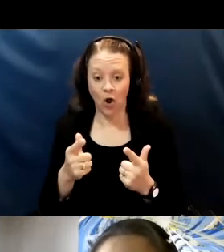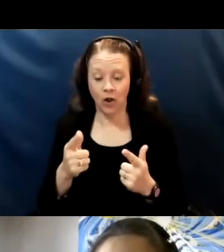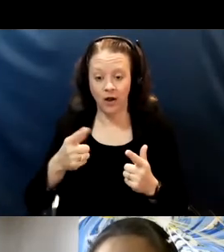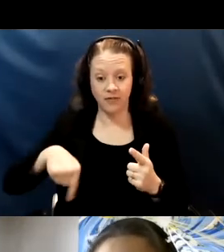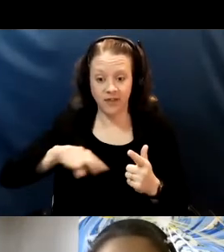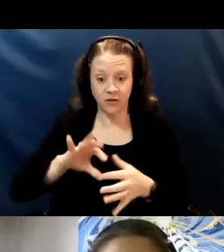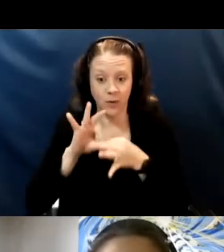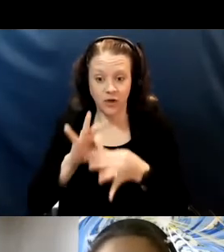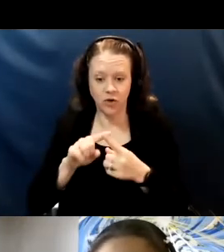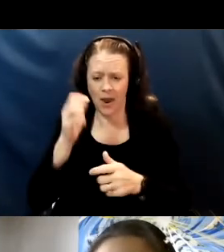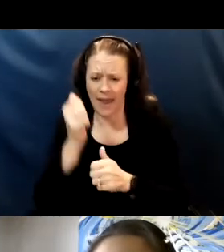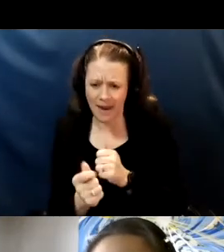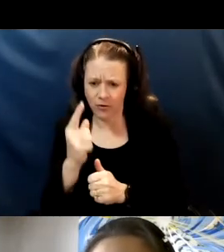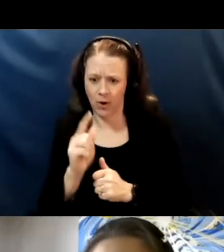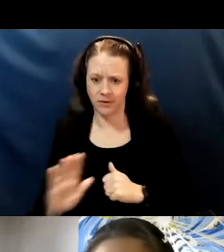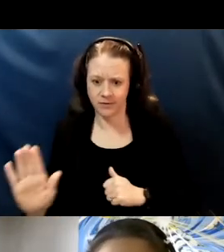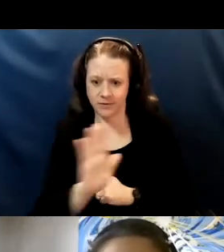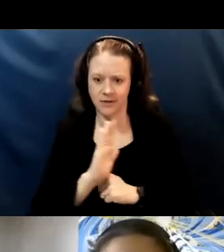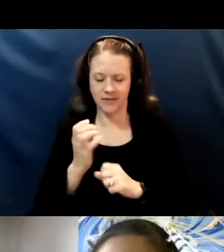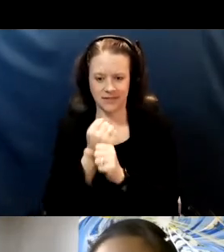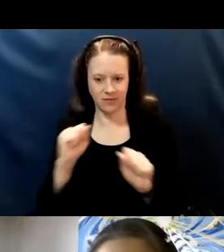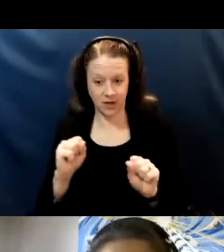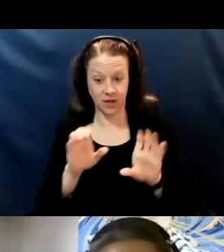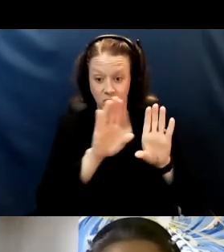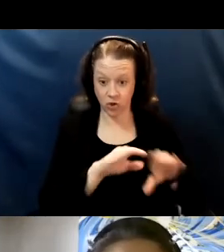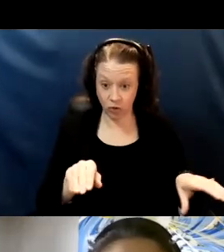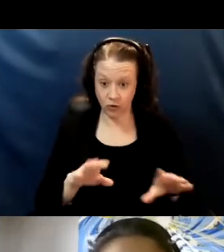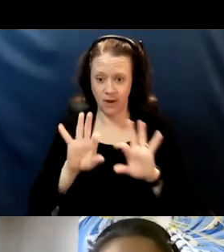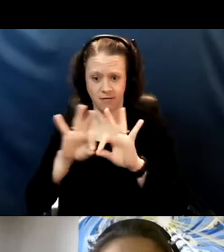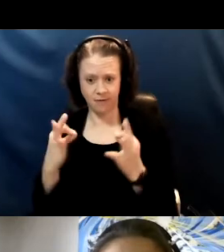the children, the families the school staff, anybody who's receiving a vaccine.